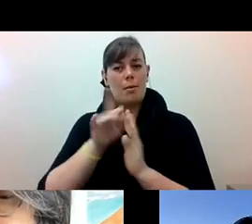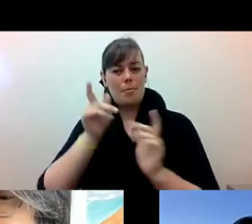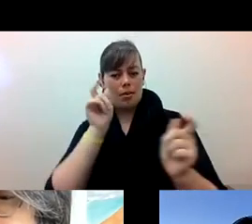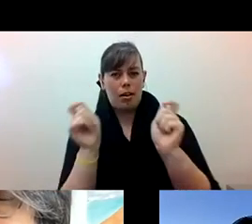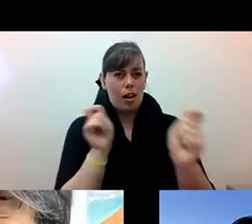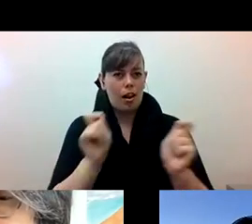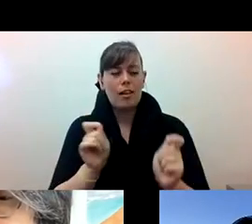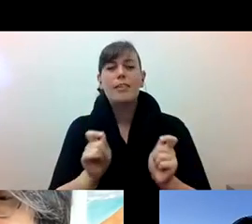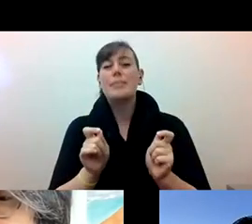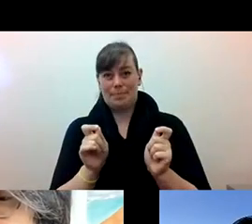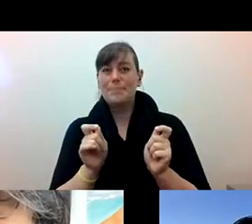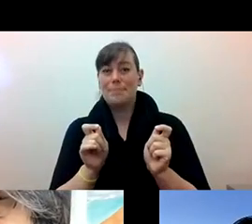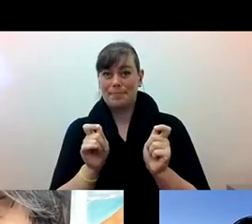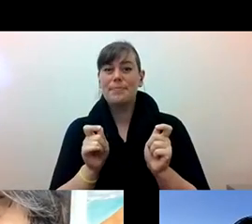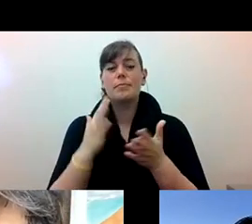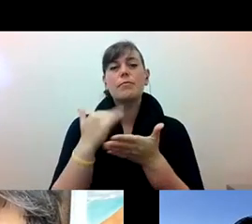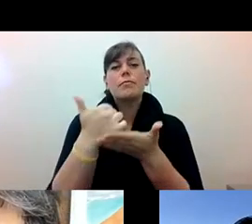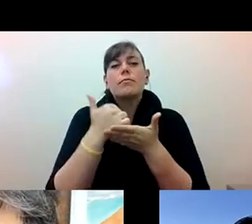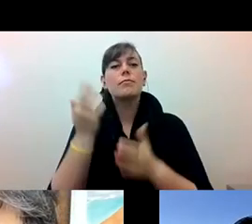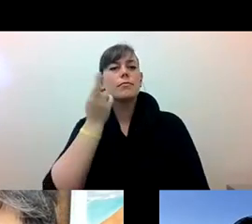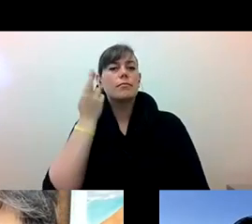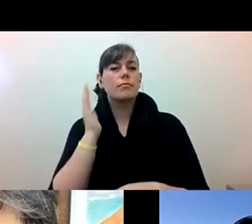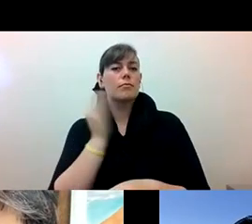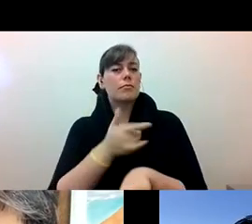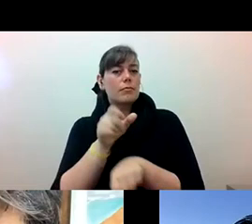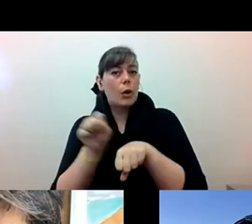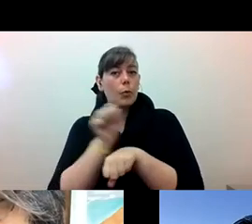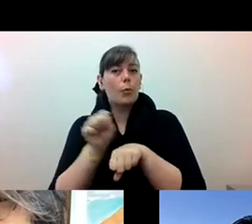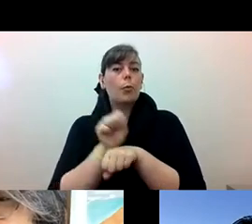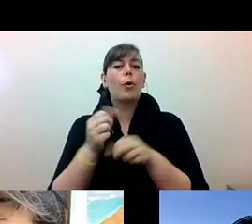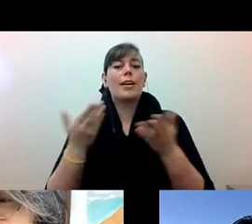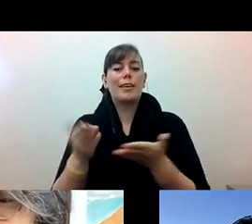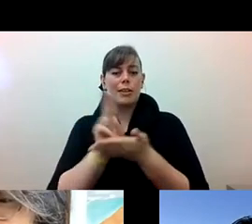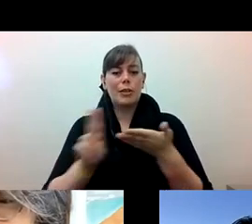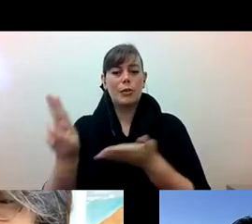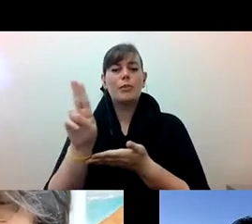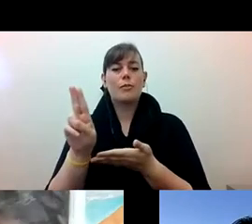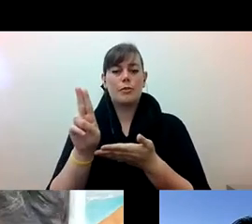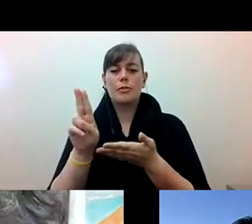Katherine Lee: But that helped me to realize that, you know, the work that we do in the university it's all a part of this ongoing legacy.